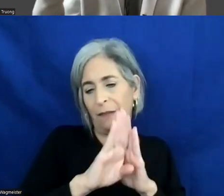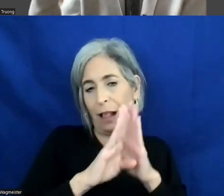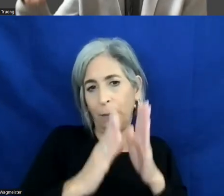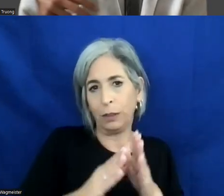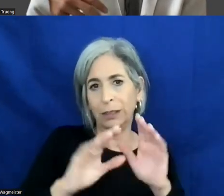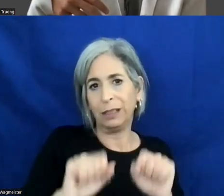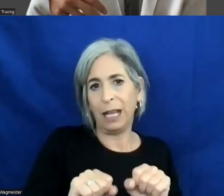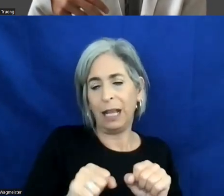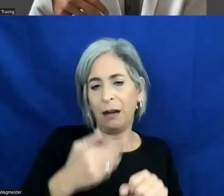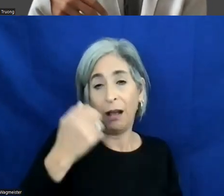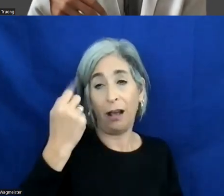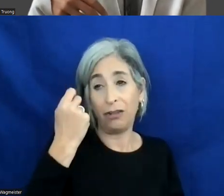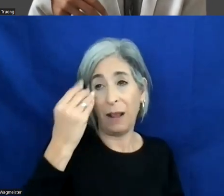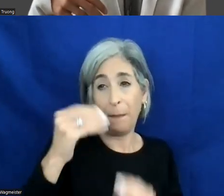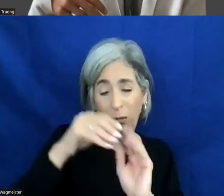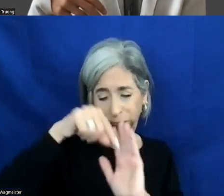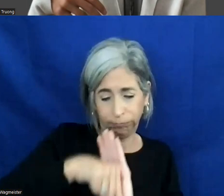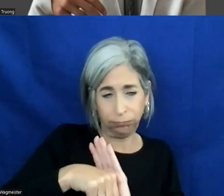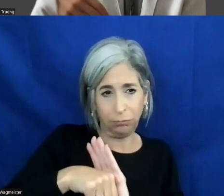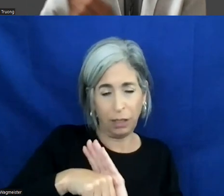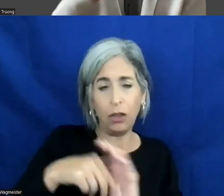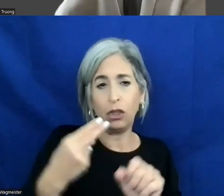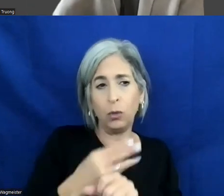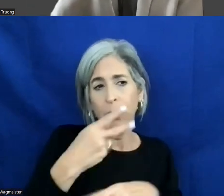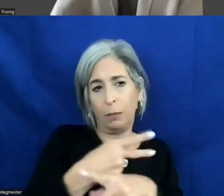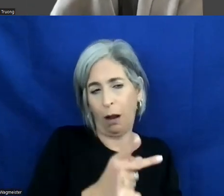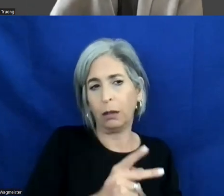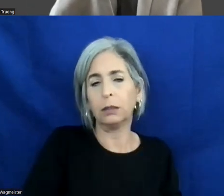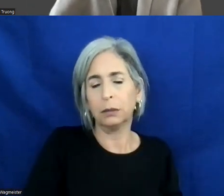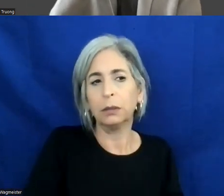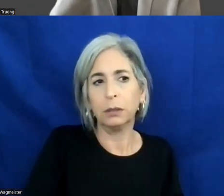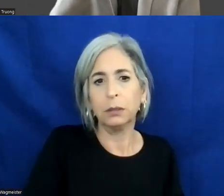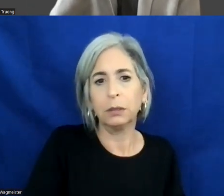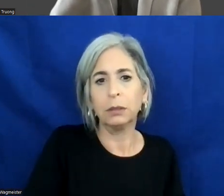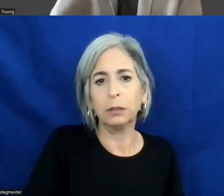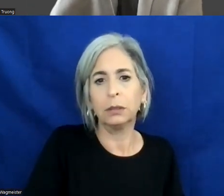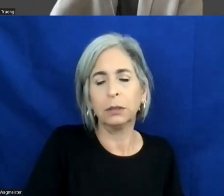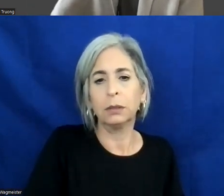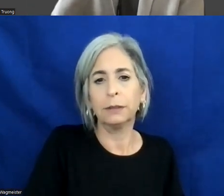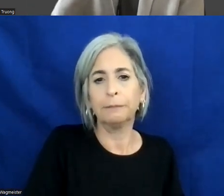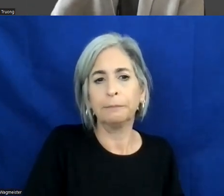better understand the use of the products. >> MALCOLM MEISTRELL: